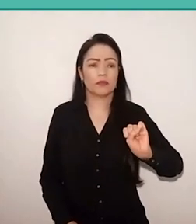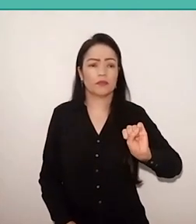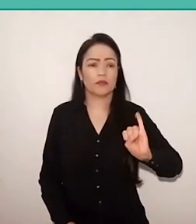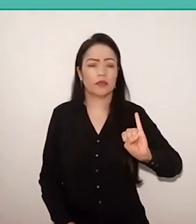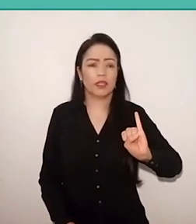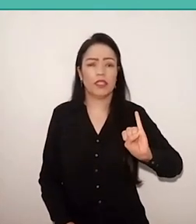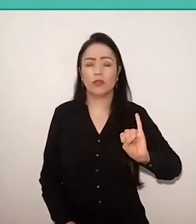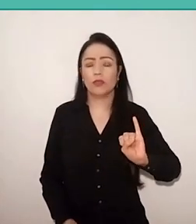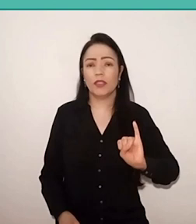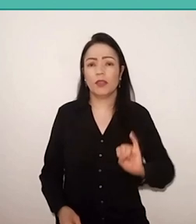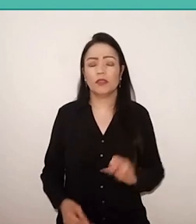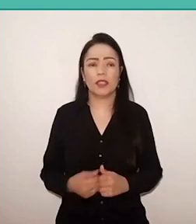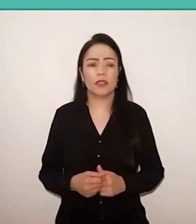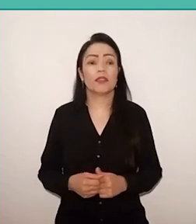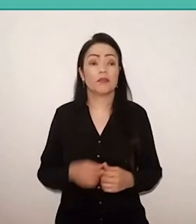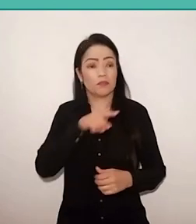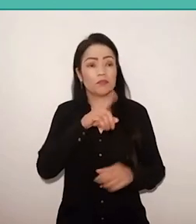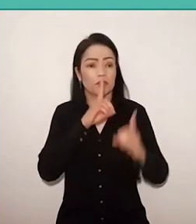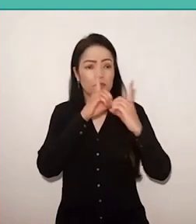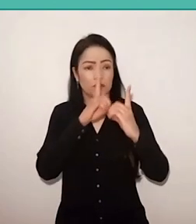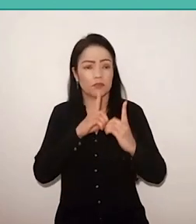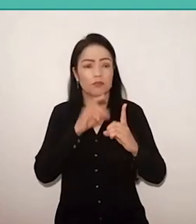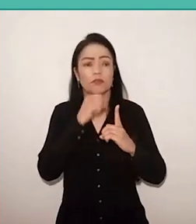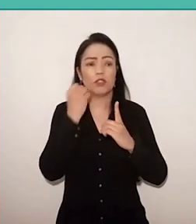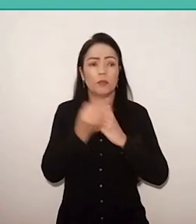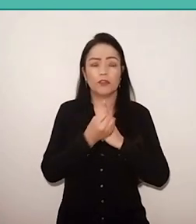and he joins, during this period, a group of social workers,